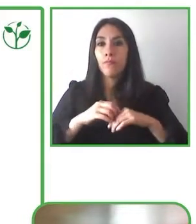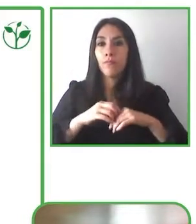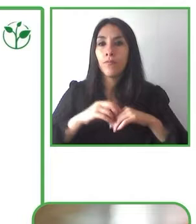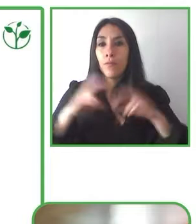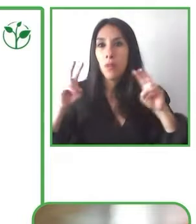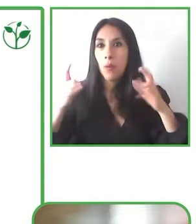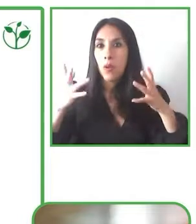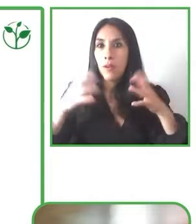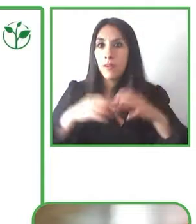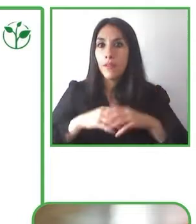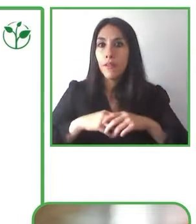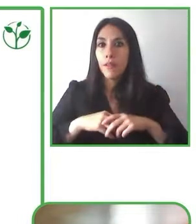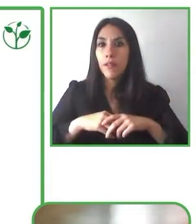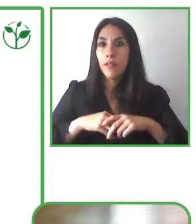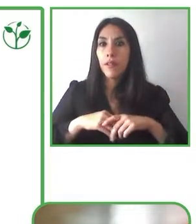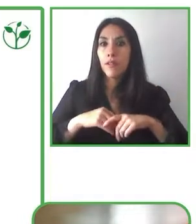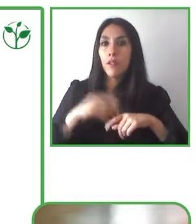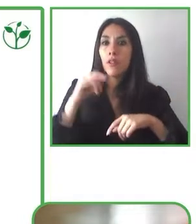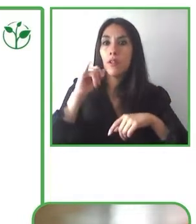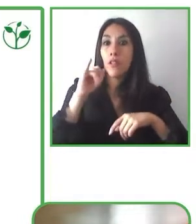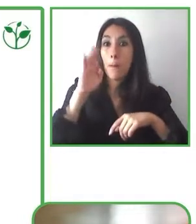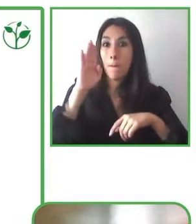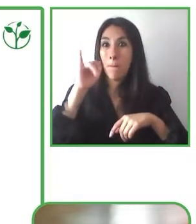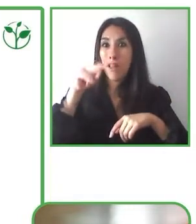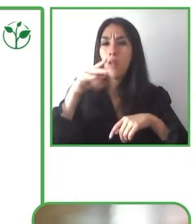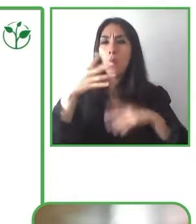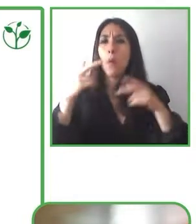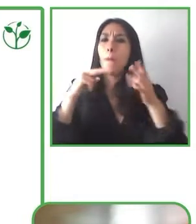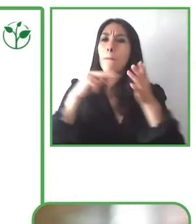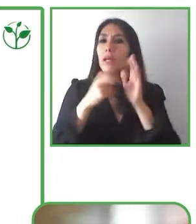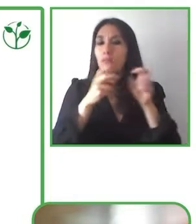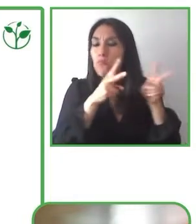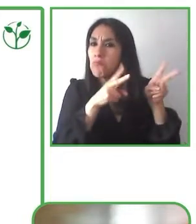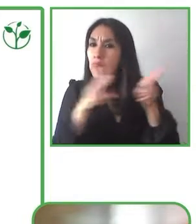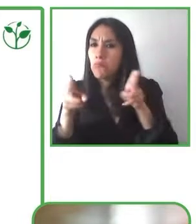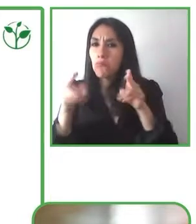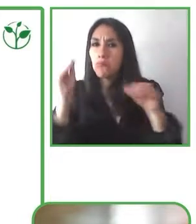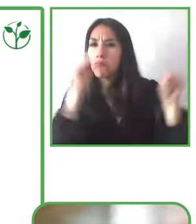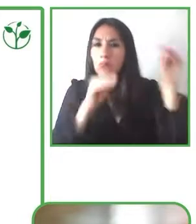You can see here some of the people who have participated in our event it'll be from the